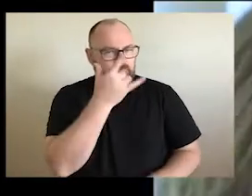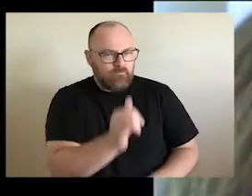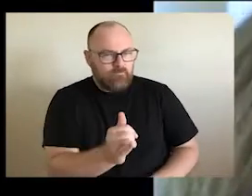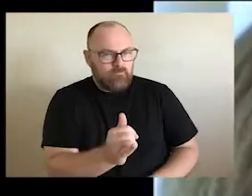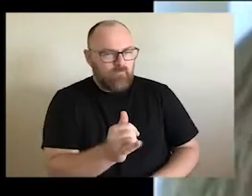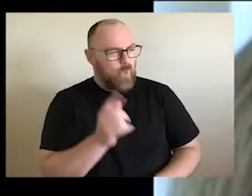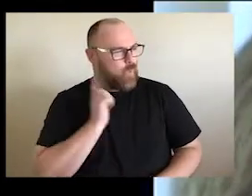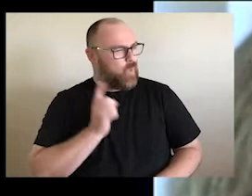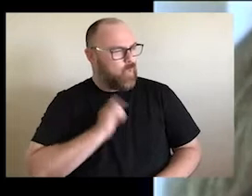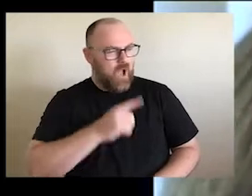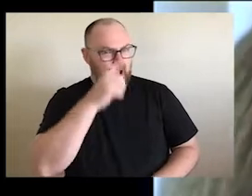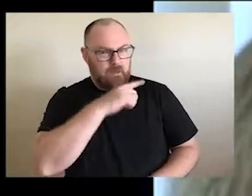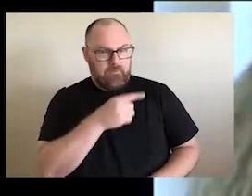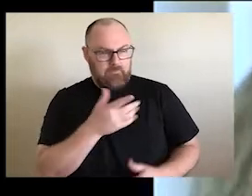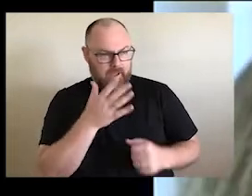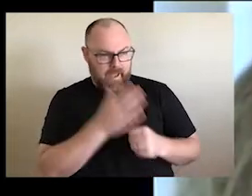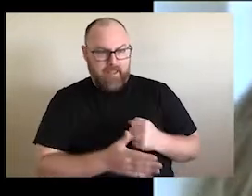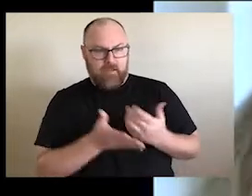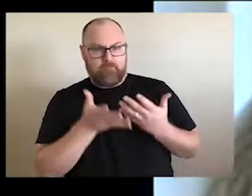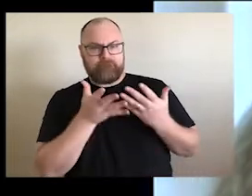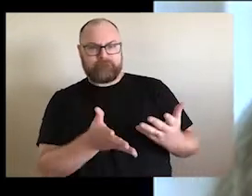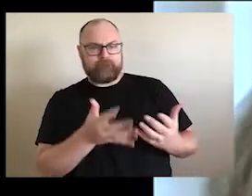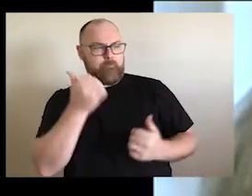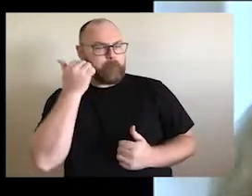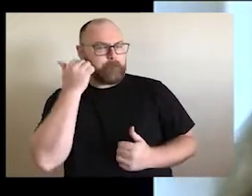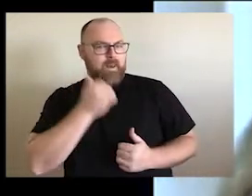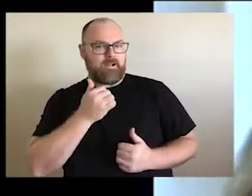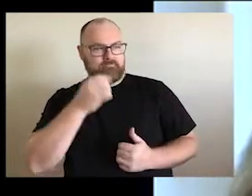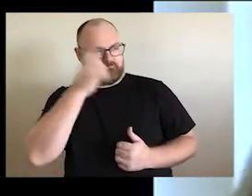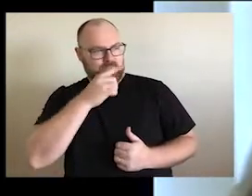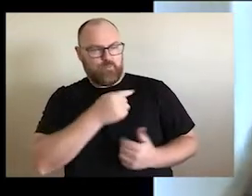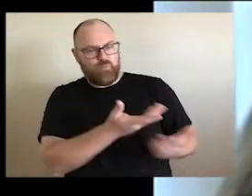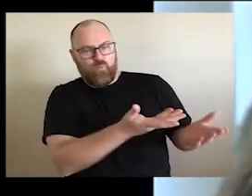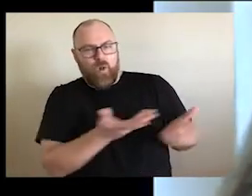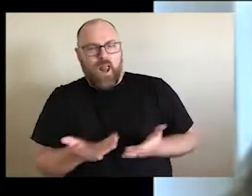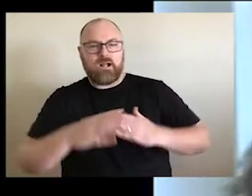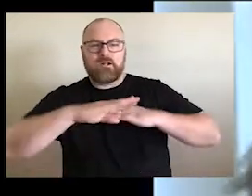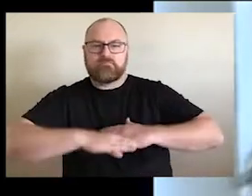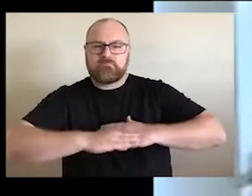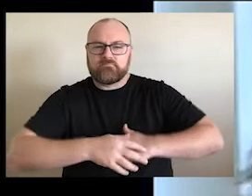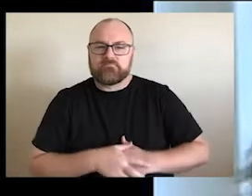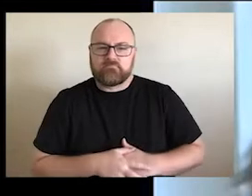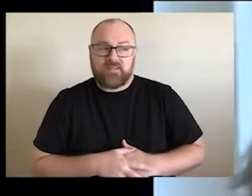have never given blackfellas the chance to welcome them into their country. And